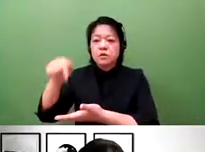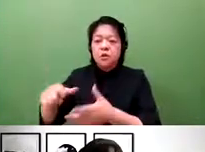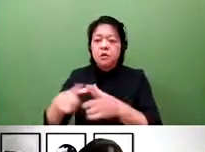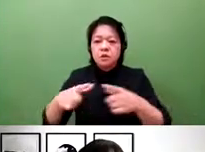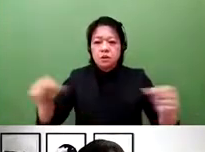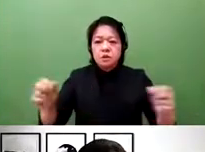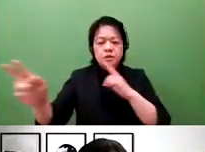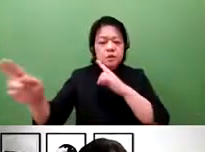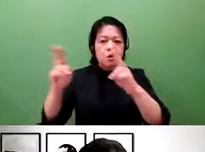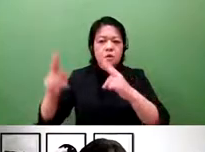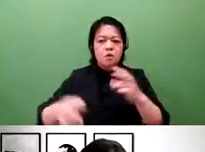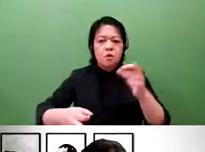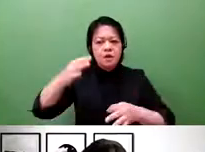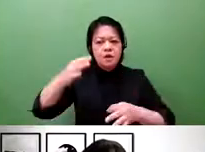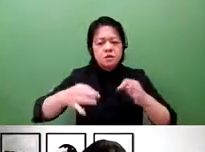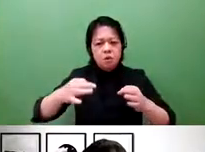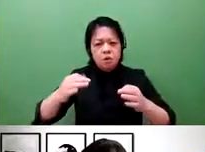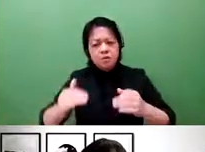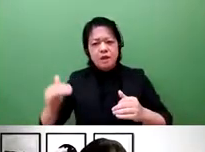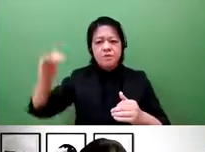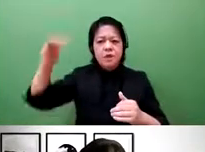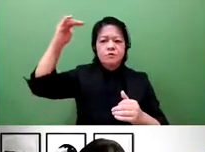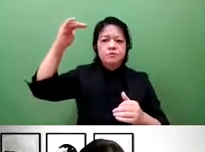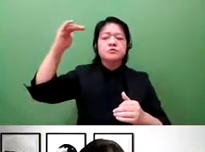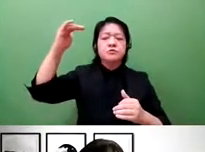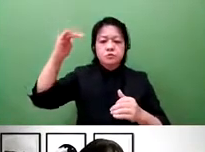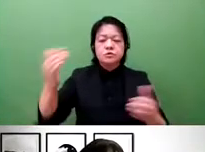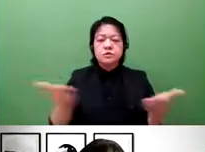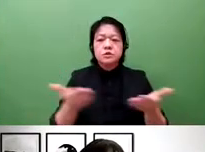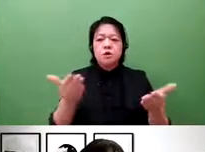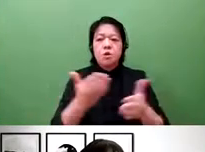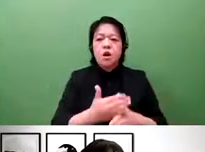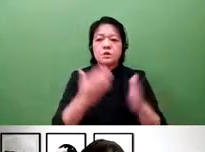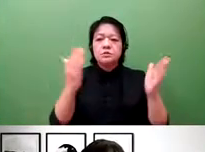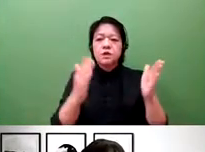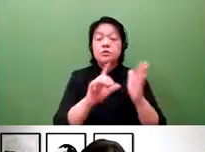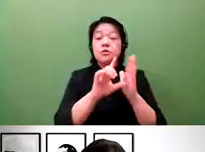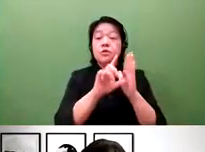And this will help to boost the value of corporates.